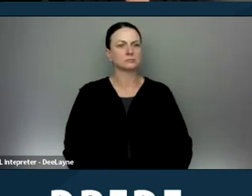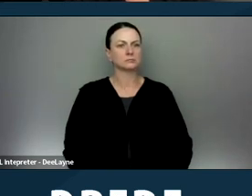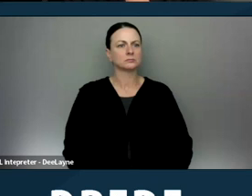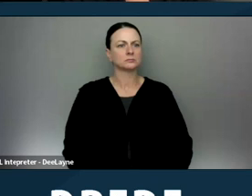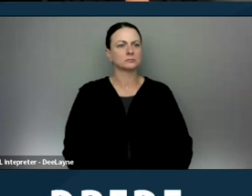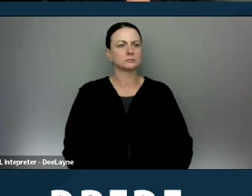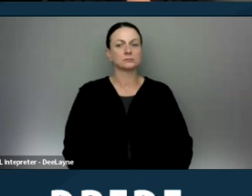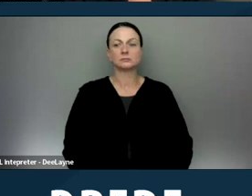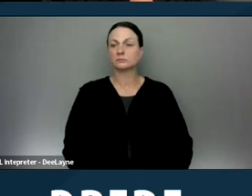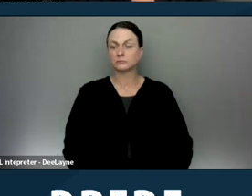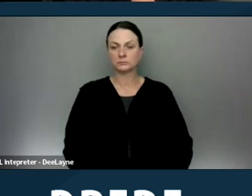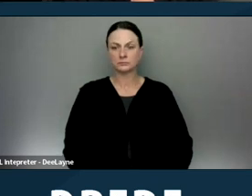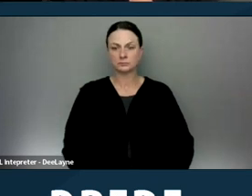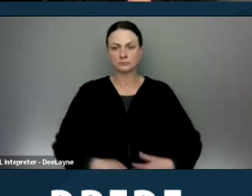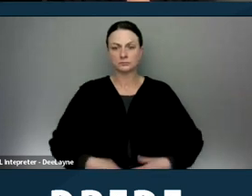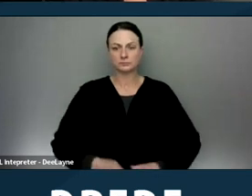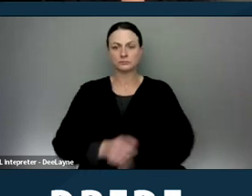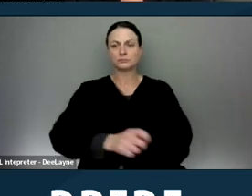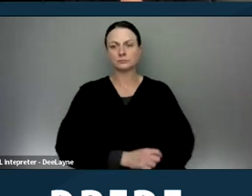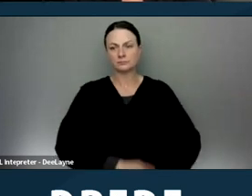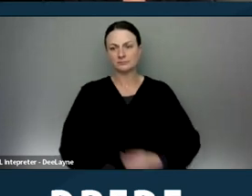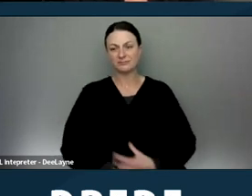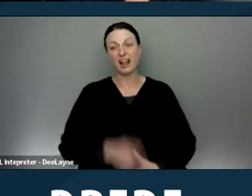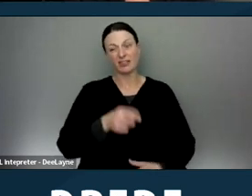The advertising prohibition is kind of a mouthful.